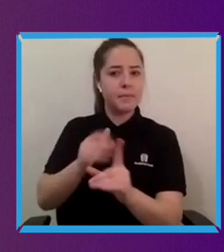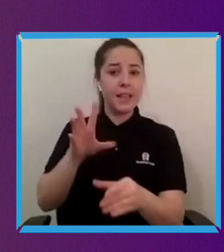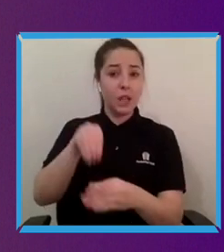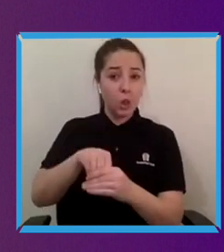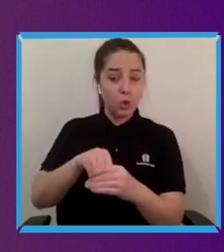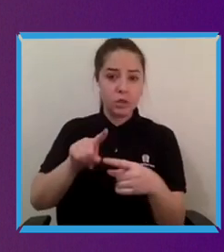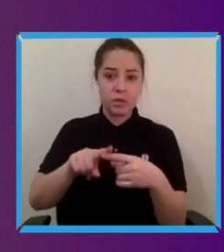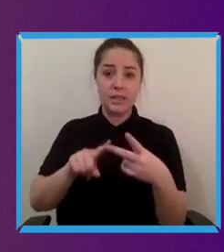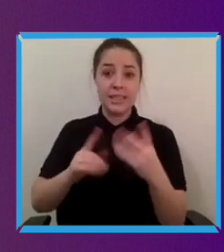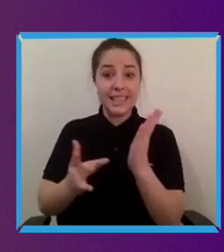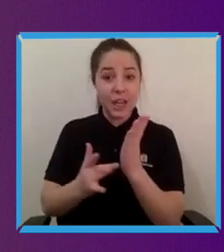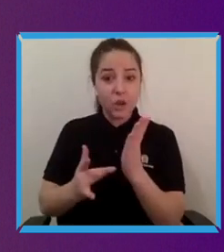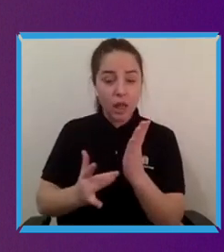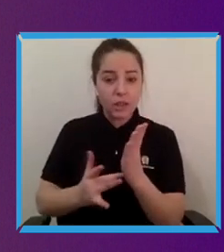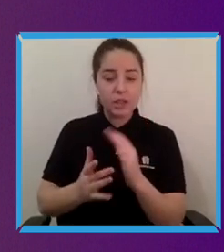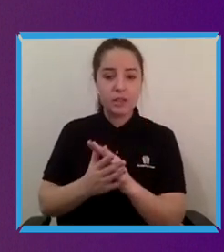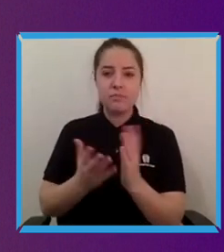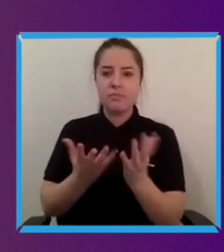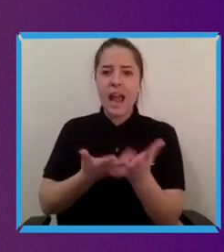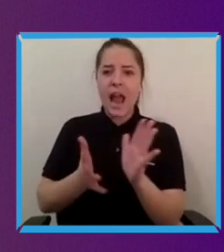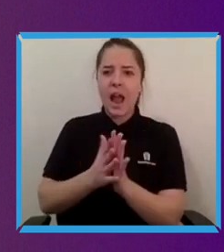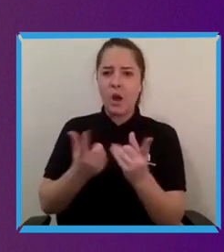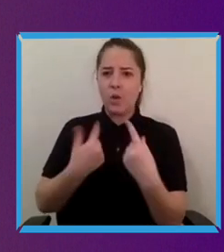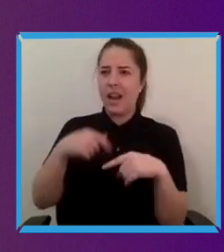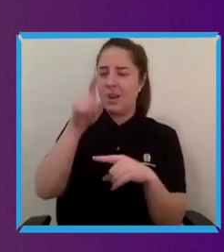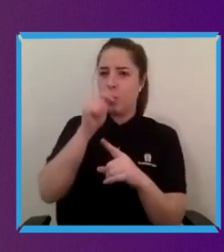that. Are there things that you think that we can be encouraging corporates to